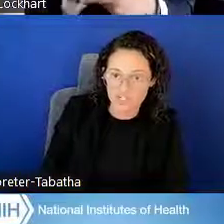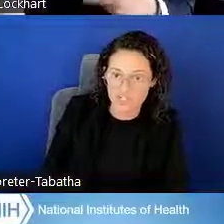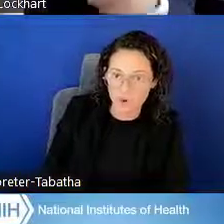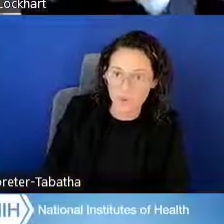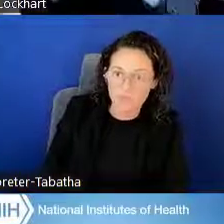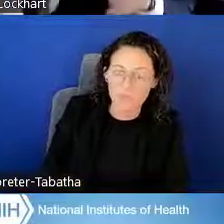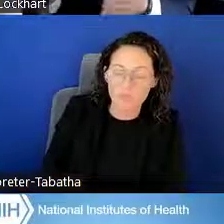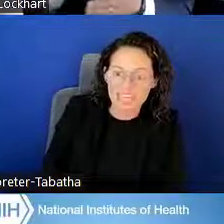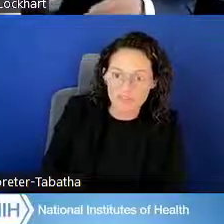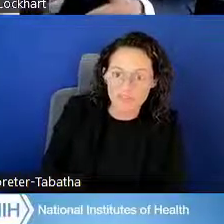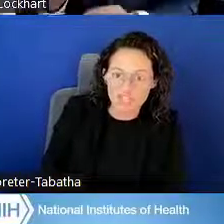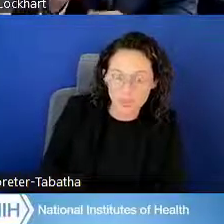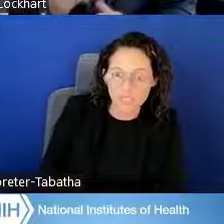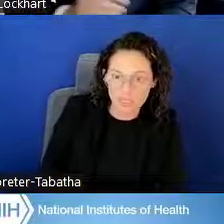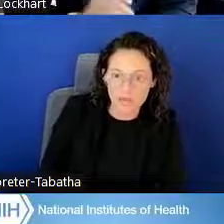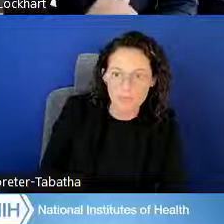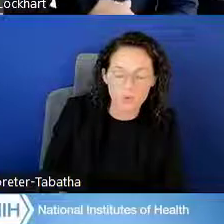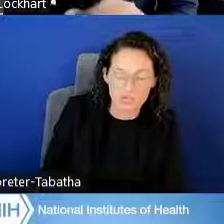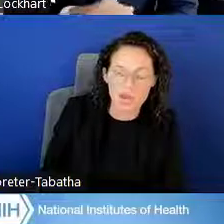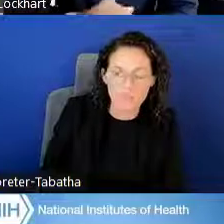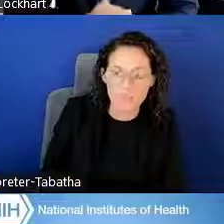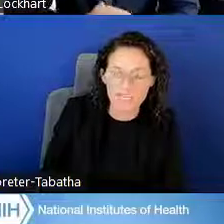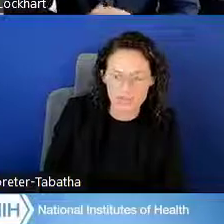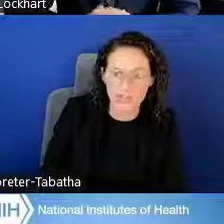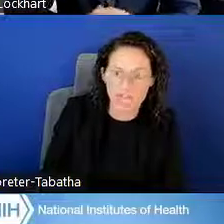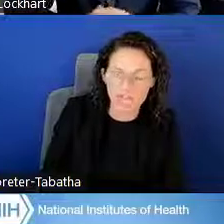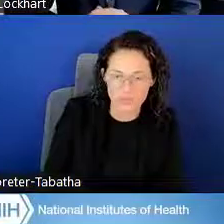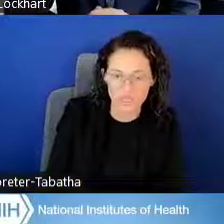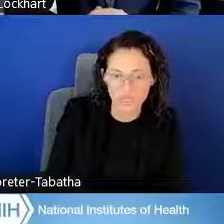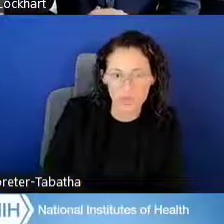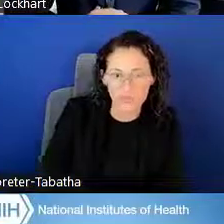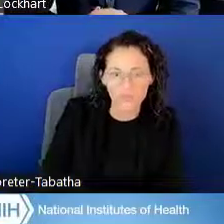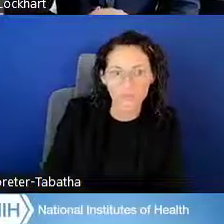so it would be individual income. It would not be based on your household income.